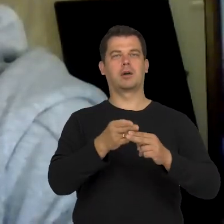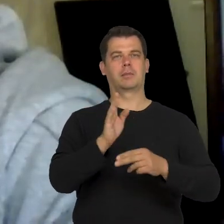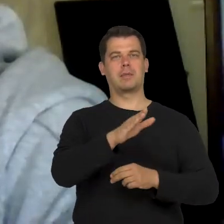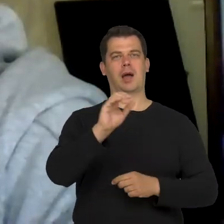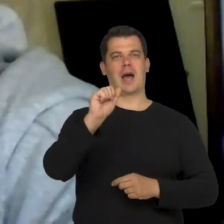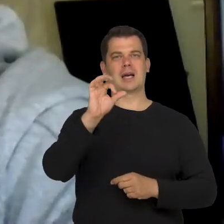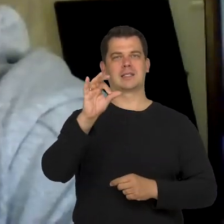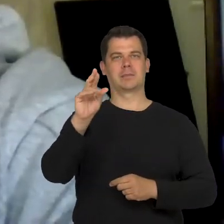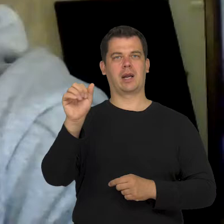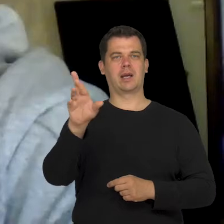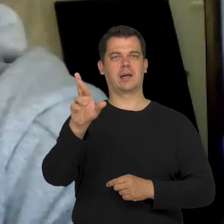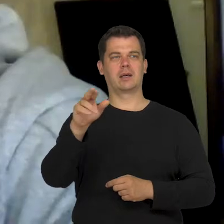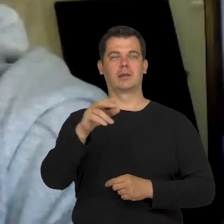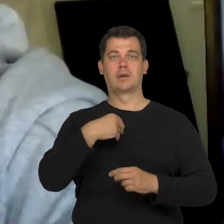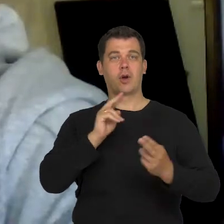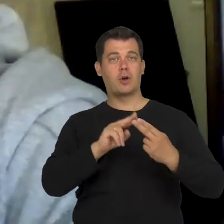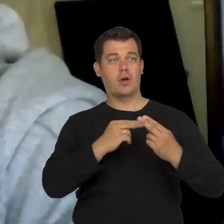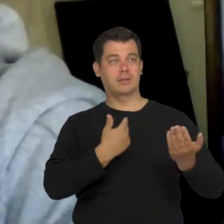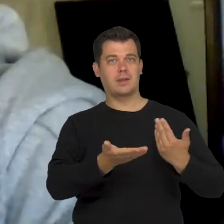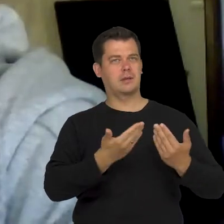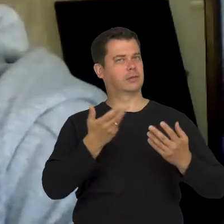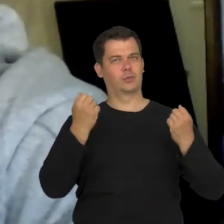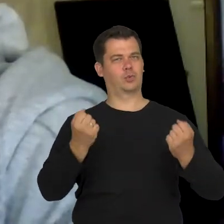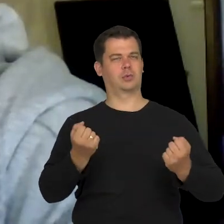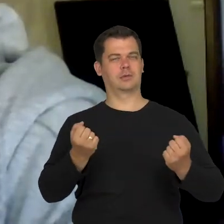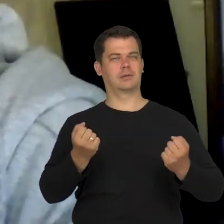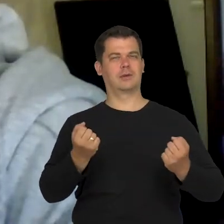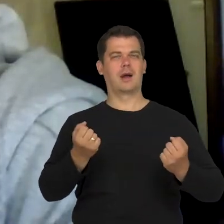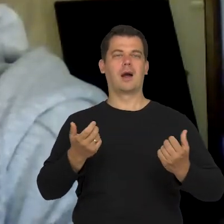and the interactions are difficult, but there was a period